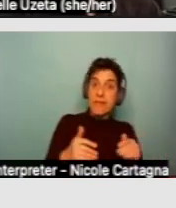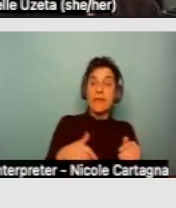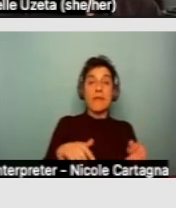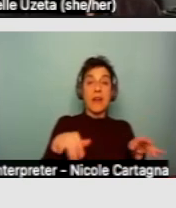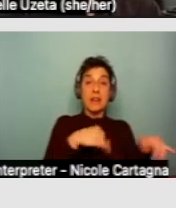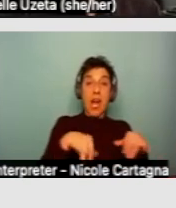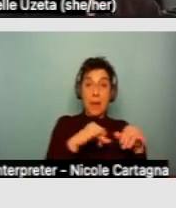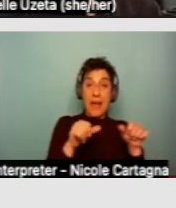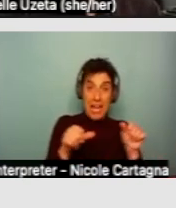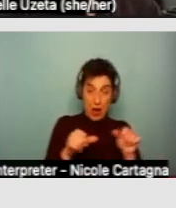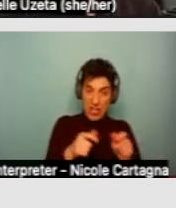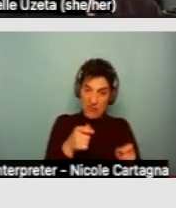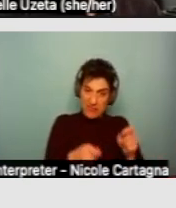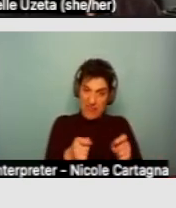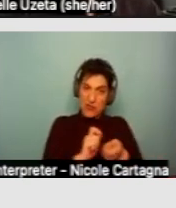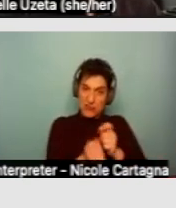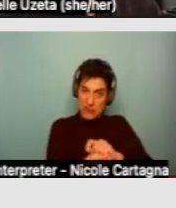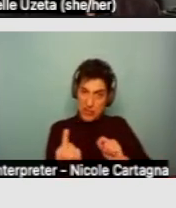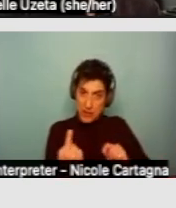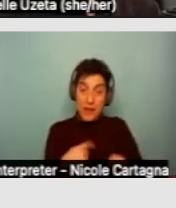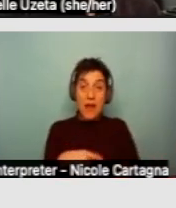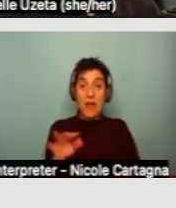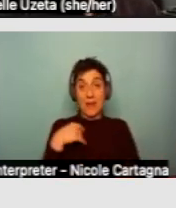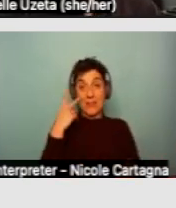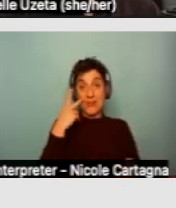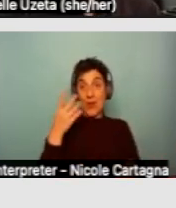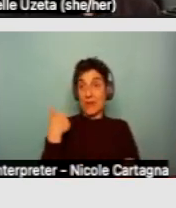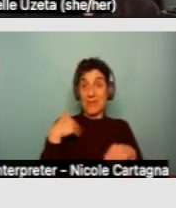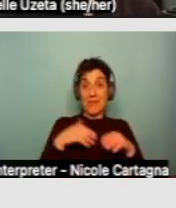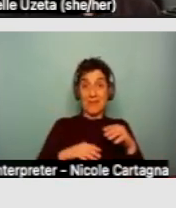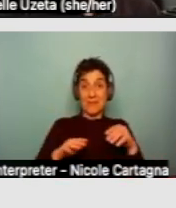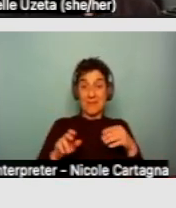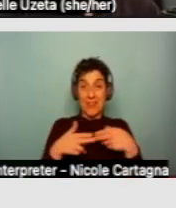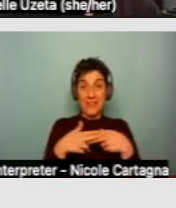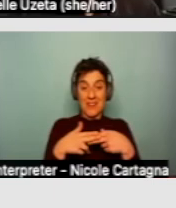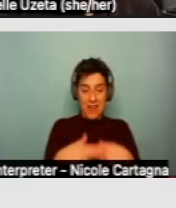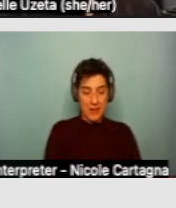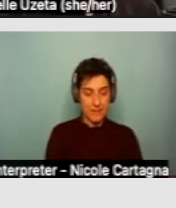They could include things like we saw on the slide that Vivian just went over, but also